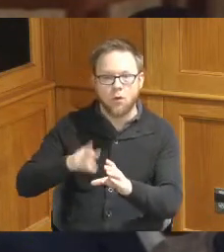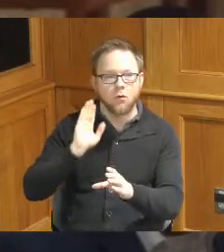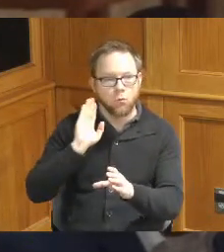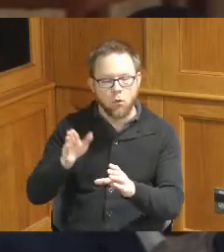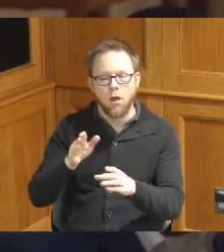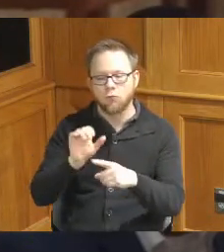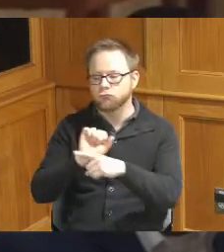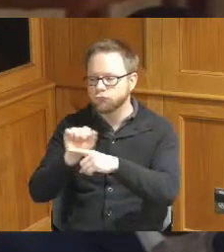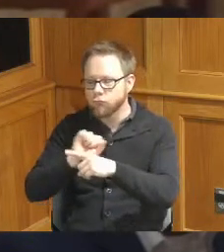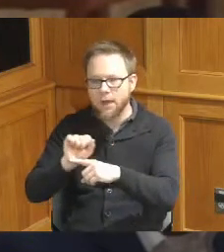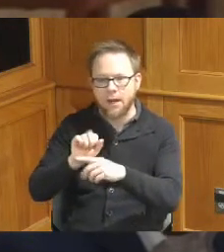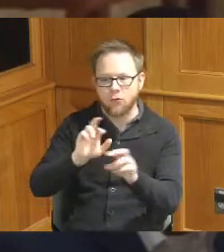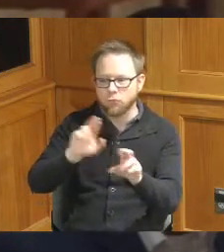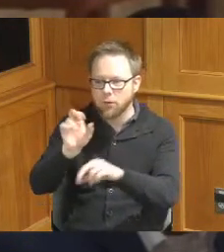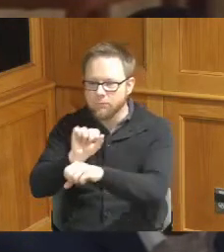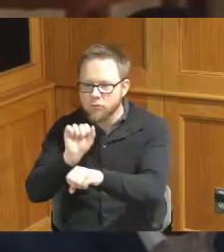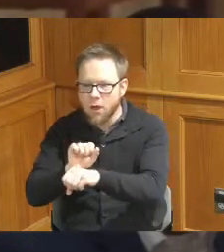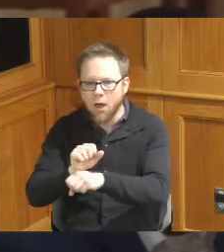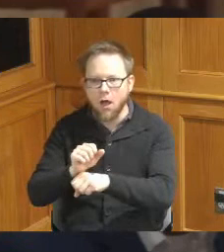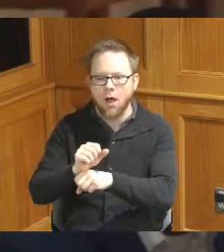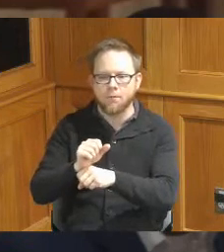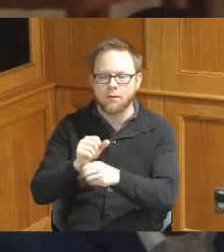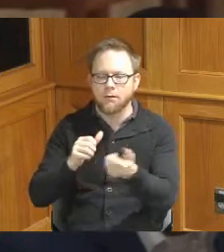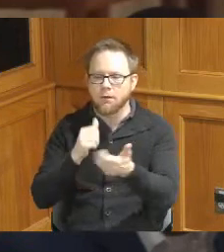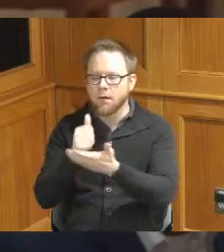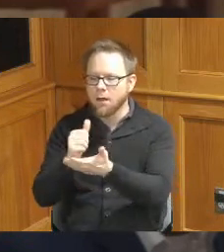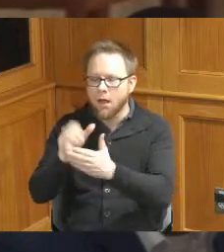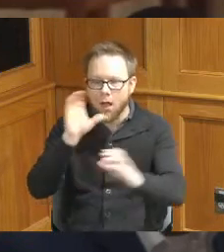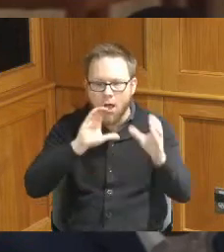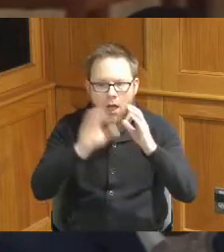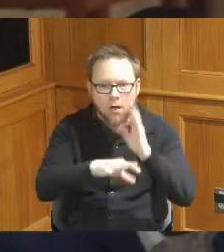placement and of course like I've mentioned with all of these grantees Supportive Services